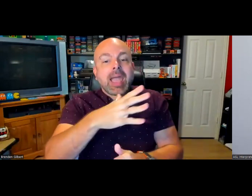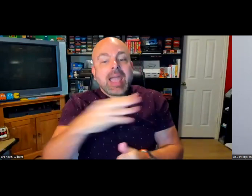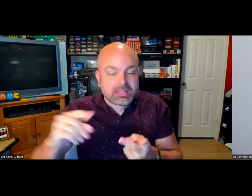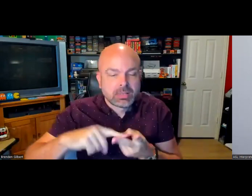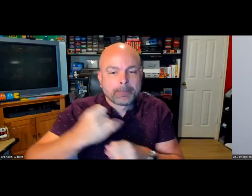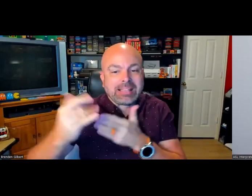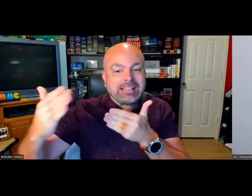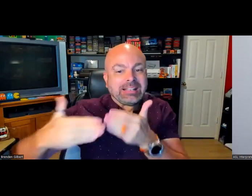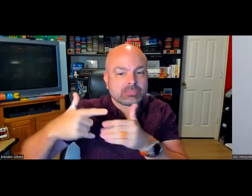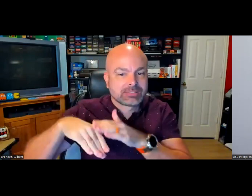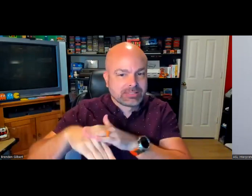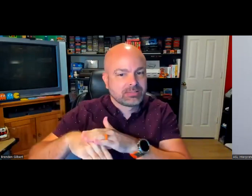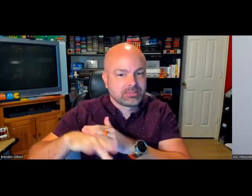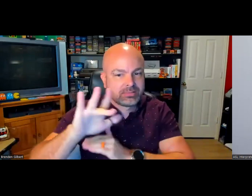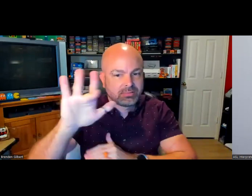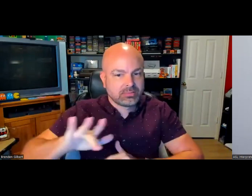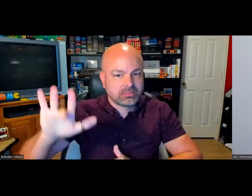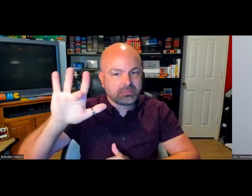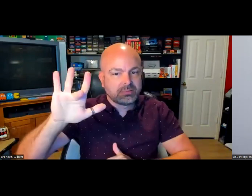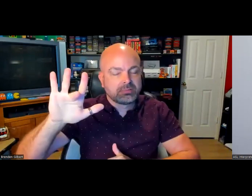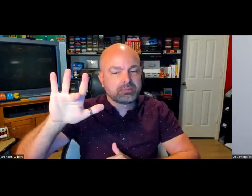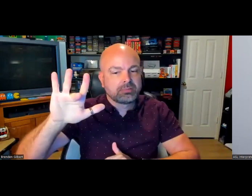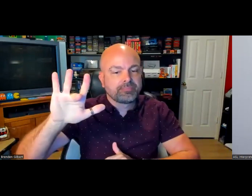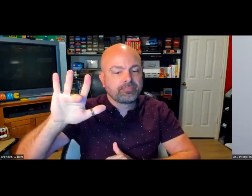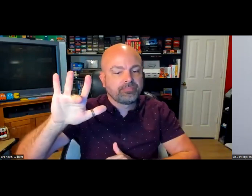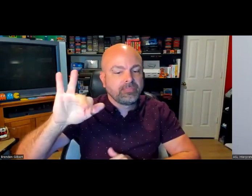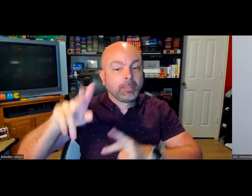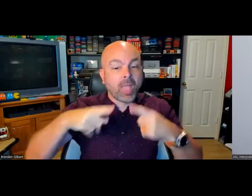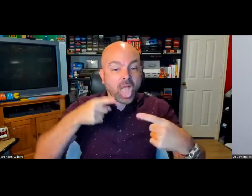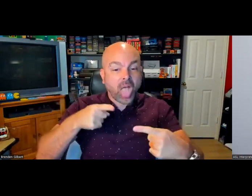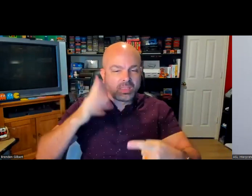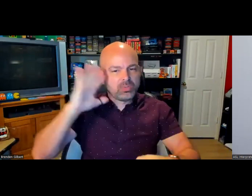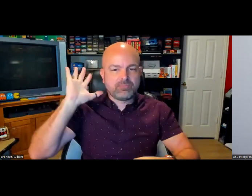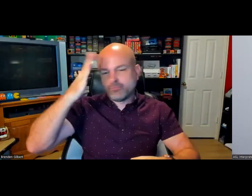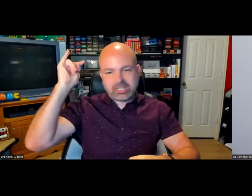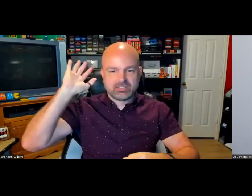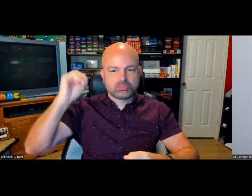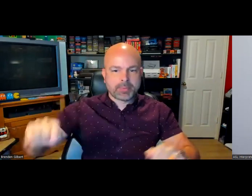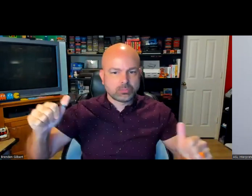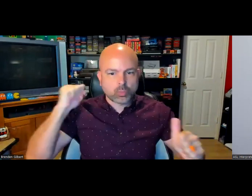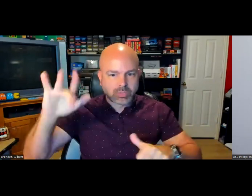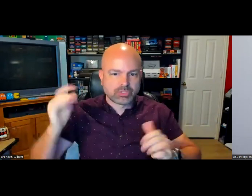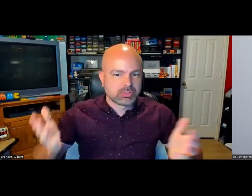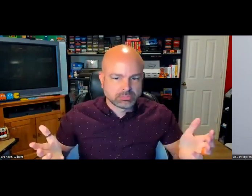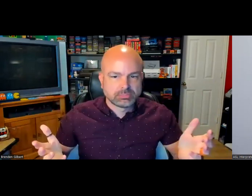accessible. They have to have options and they have to be easily accessed. Something very simple to get to and turn